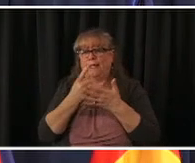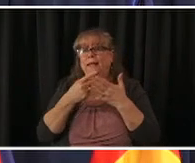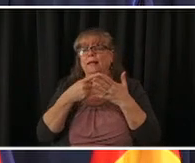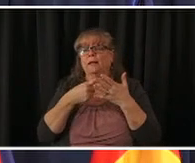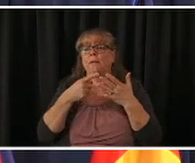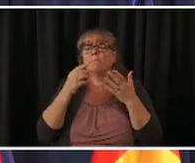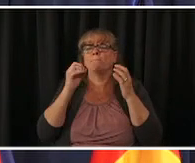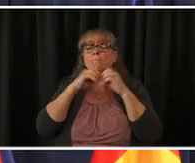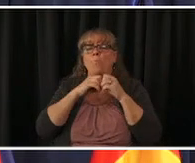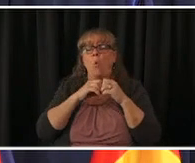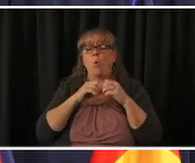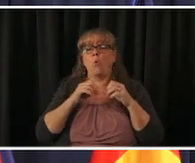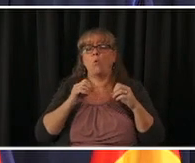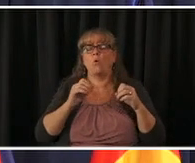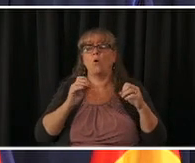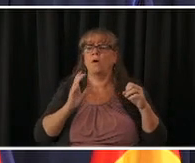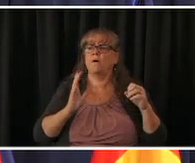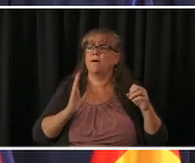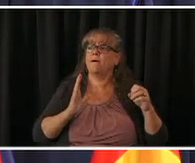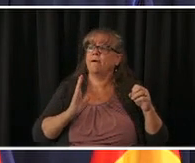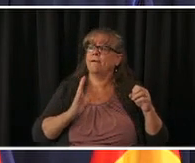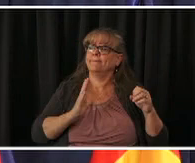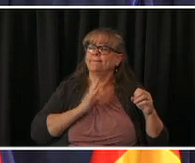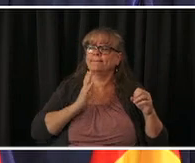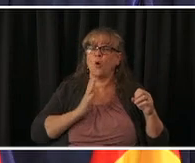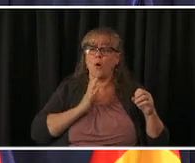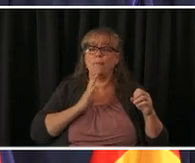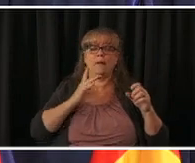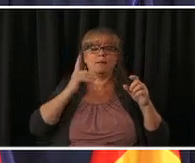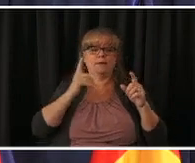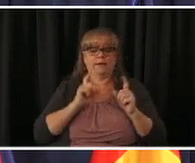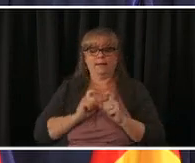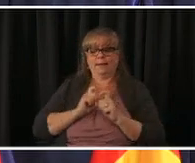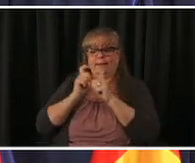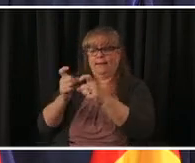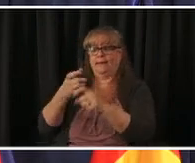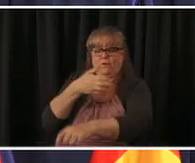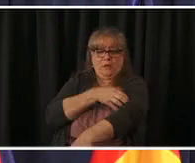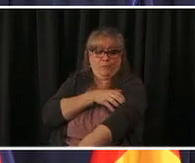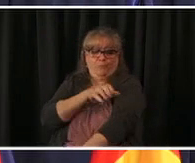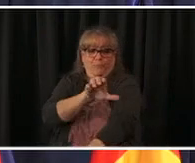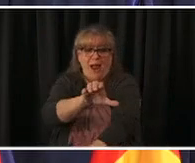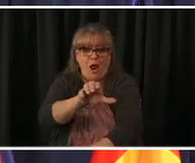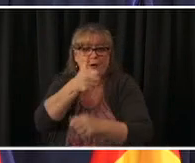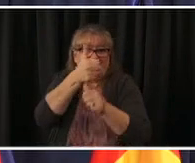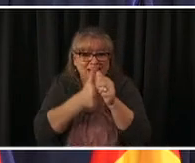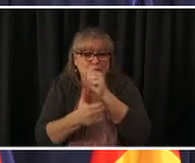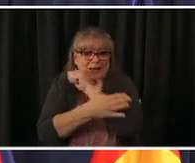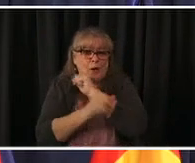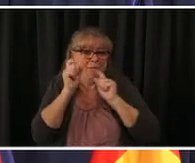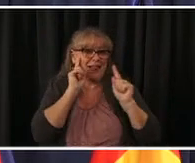the authority of the local area really the only types of events that will remain um under state